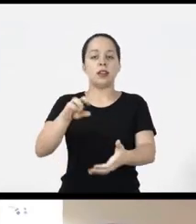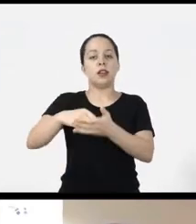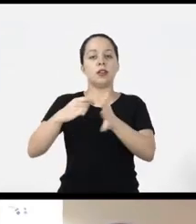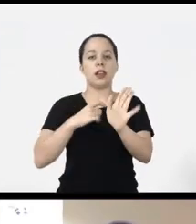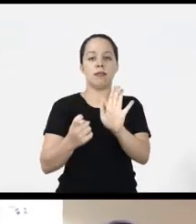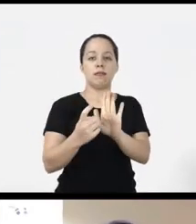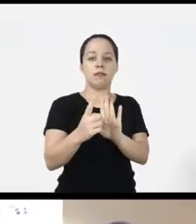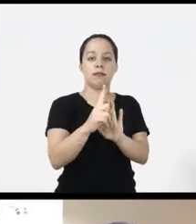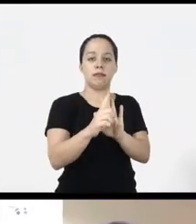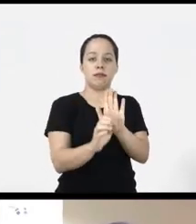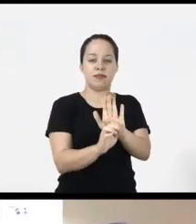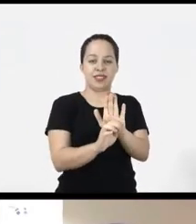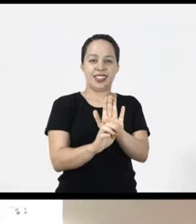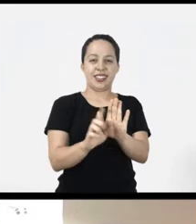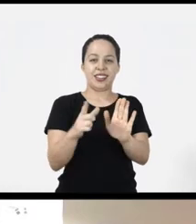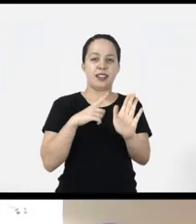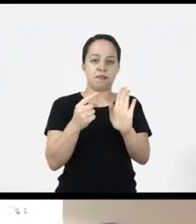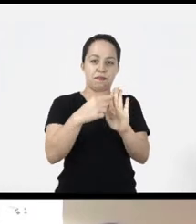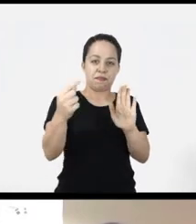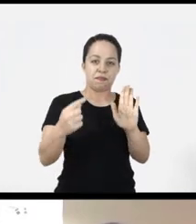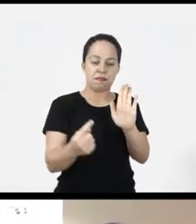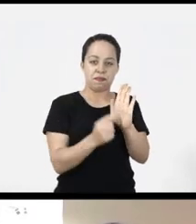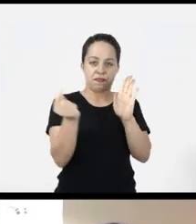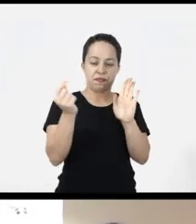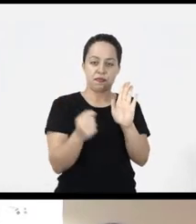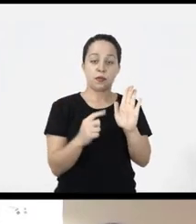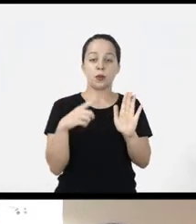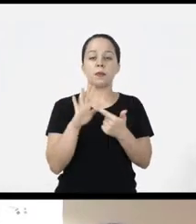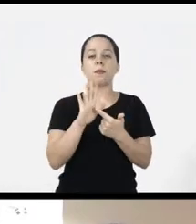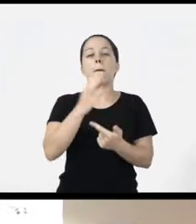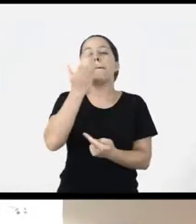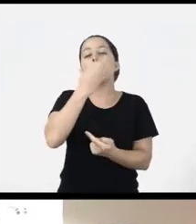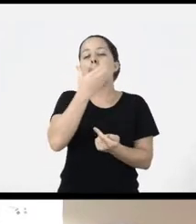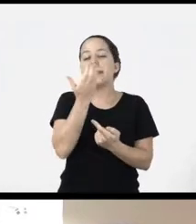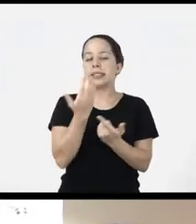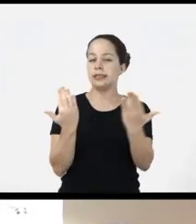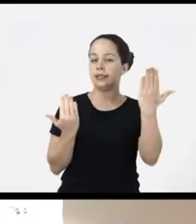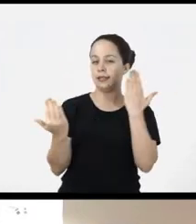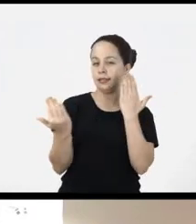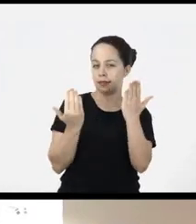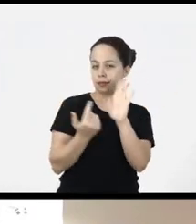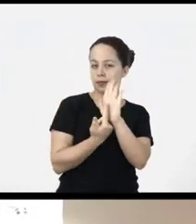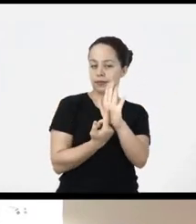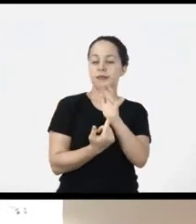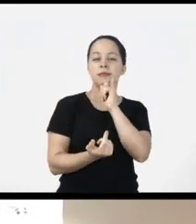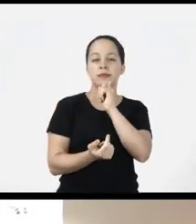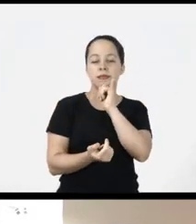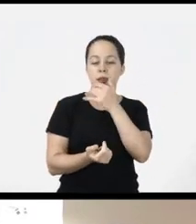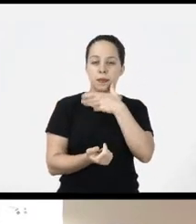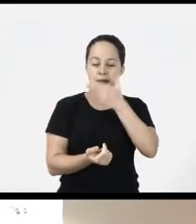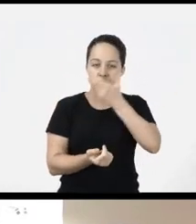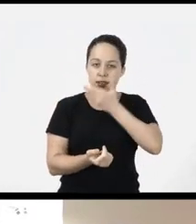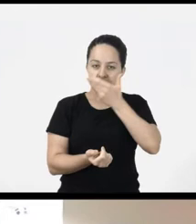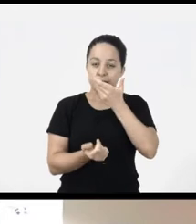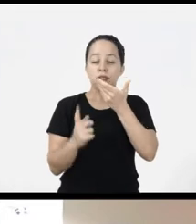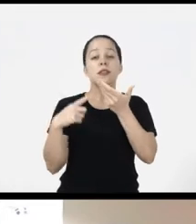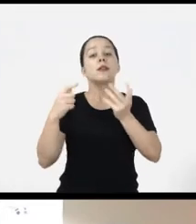right there we put an apple in the image, right, to show that there are several possibilities and that